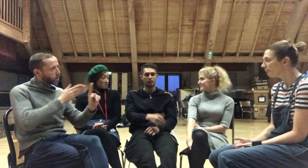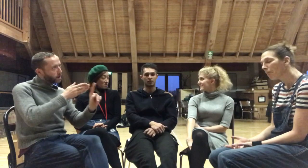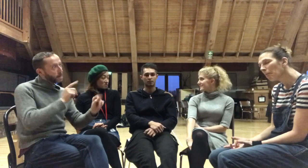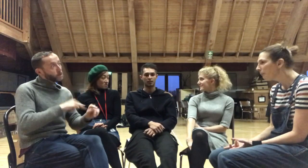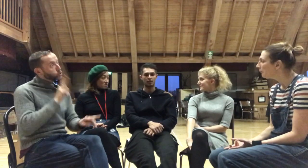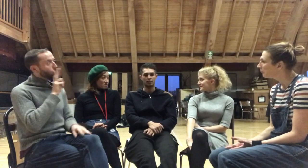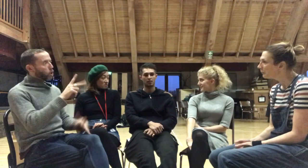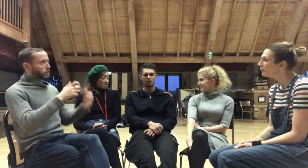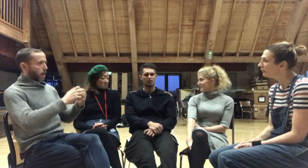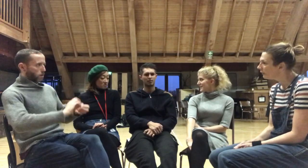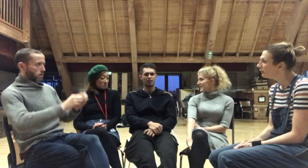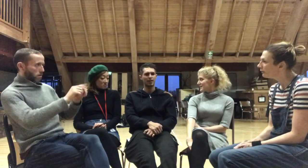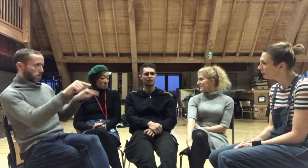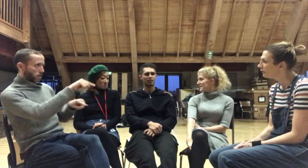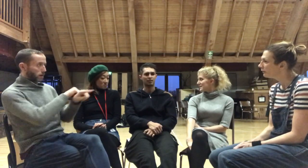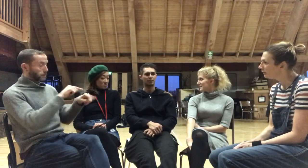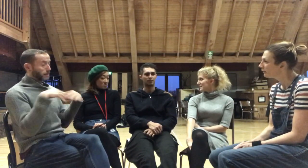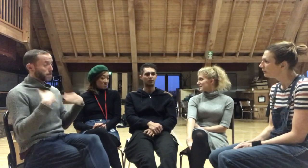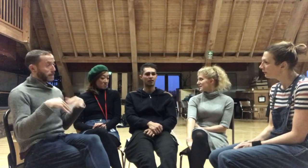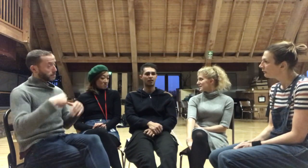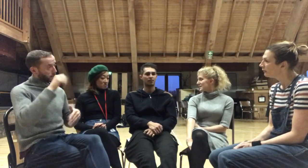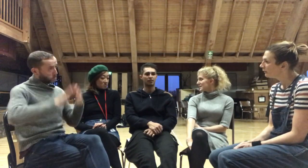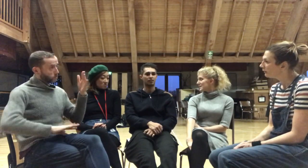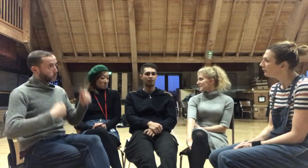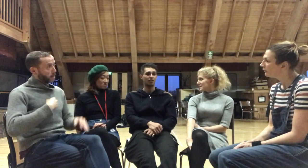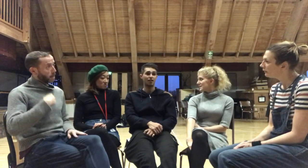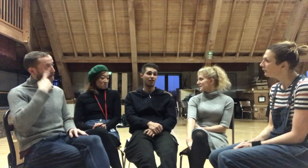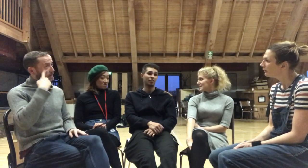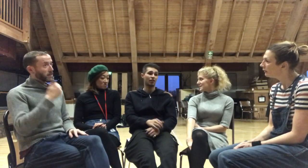you guys have done it... It's been amazing yeah, I think, I really